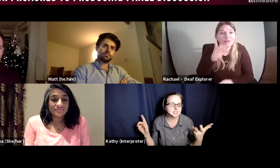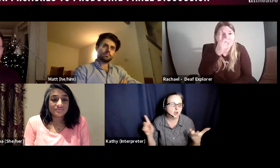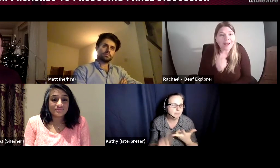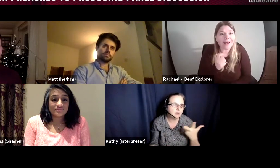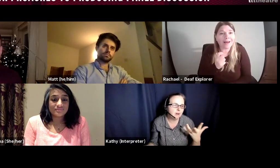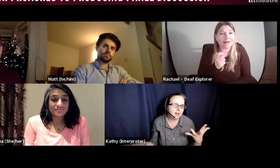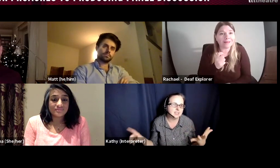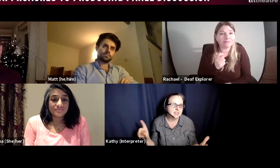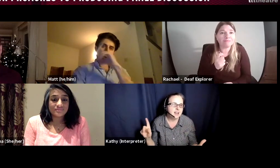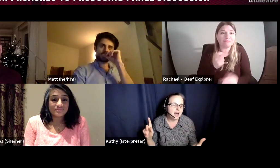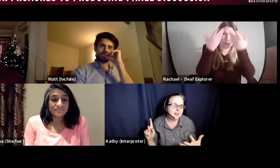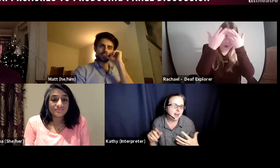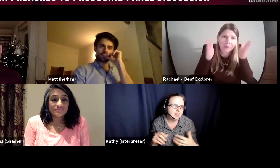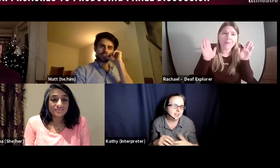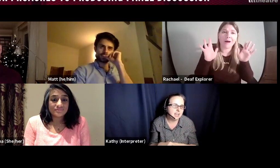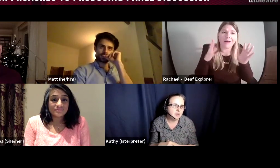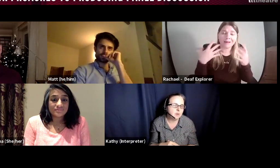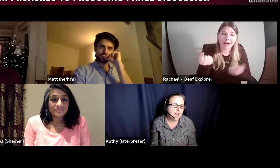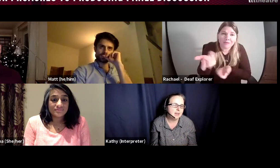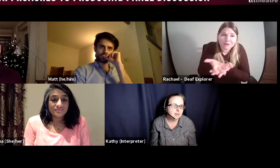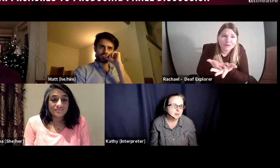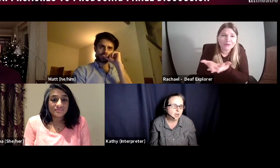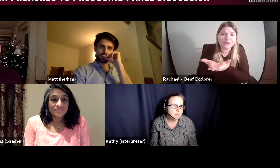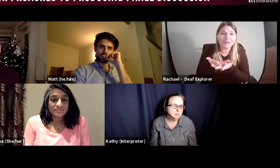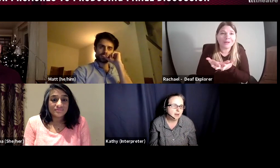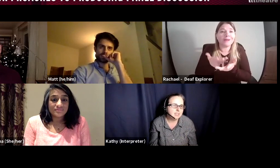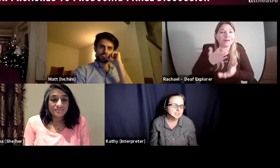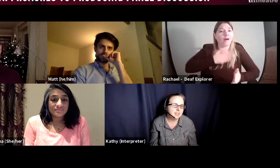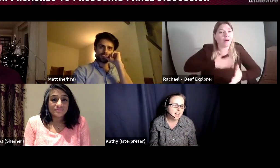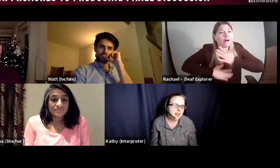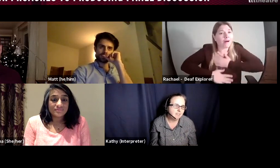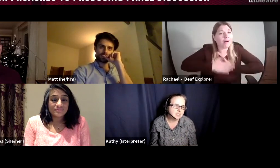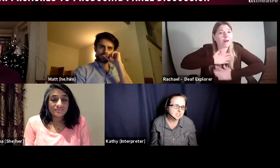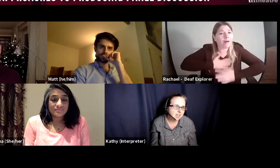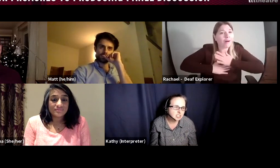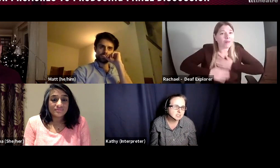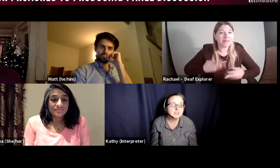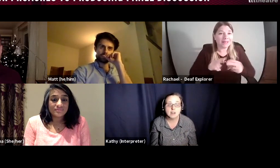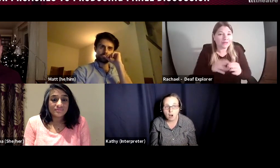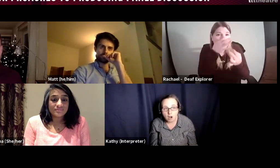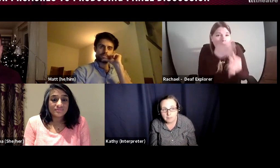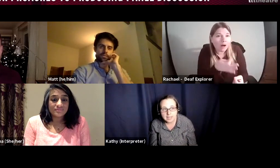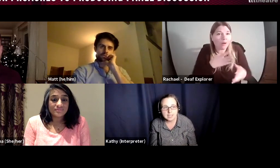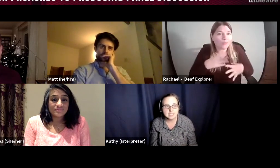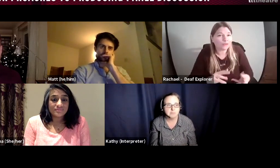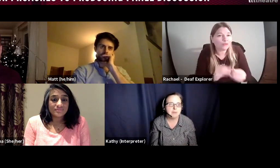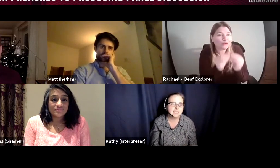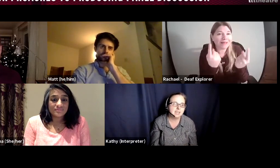compromise, and I think if you can be open minded and have discussions, calmly and diplomatically,